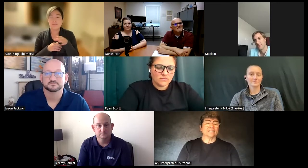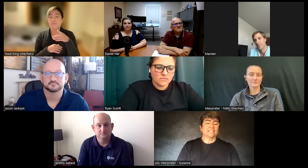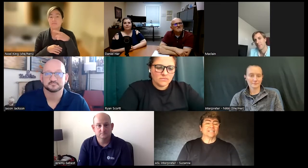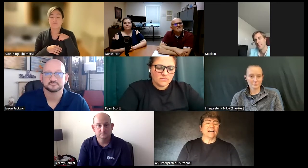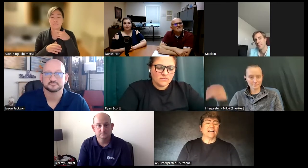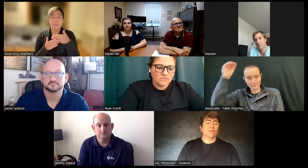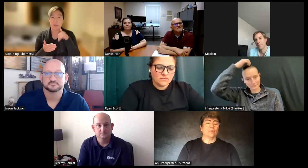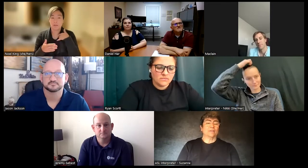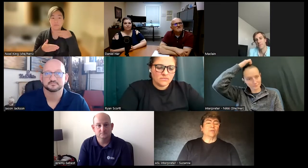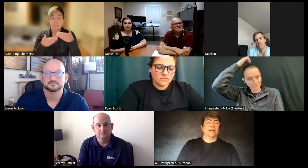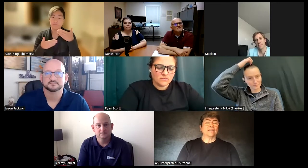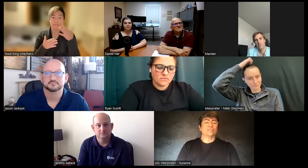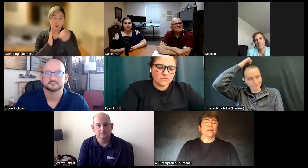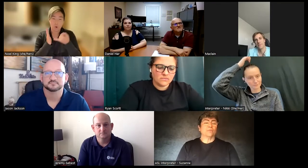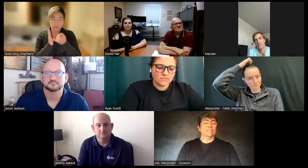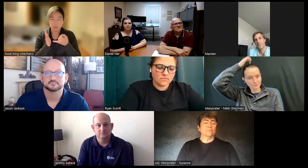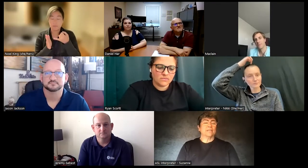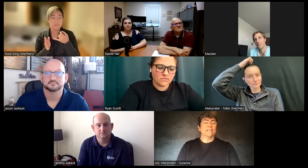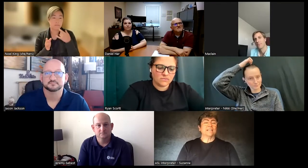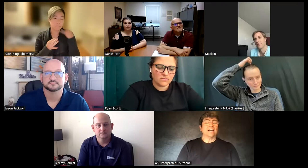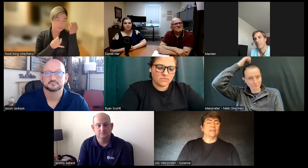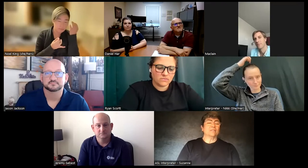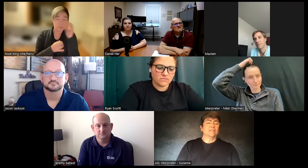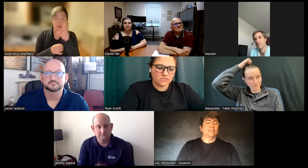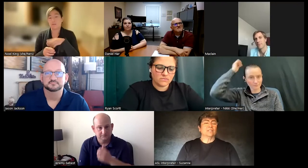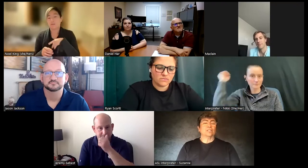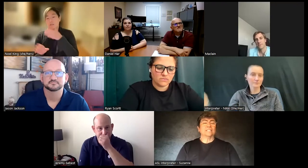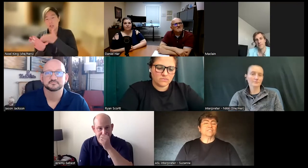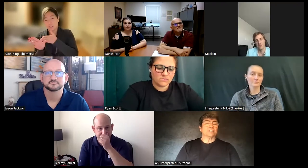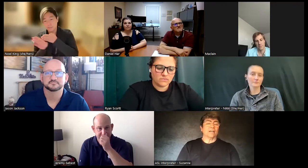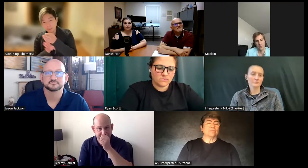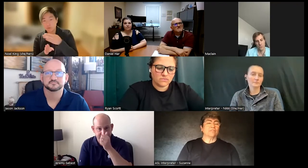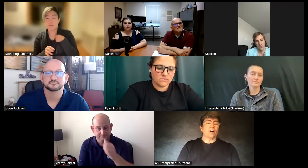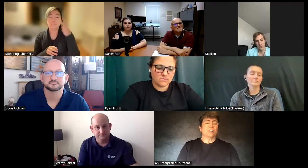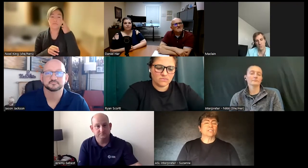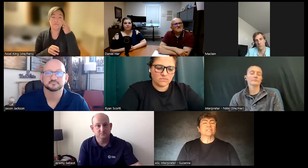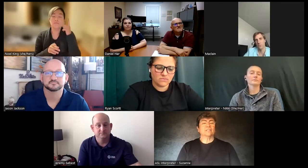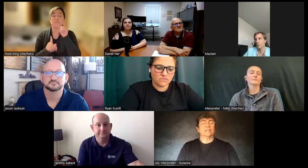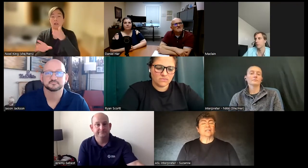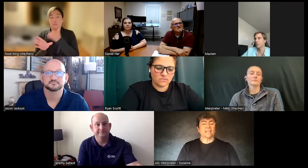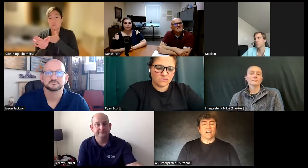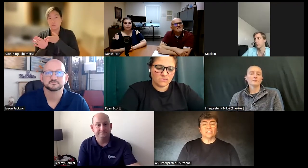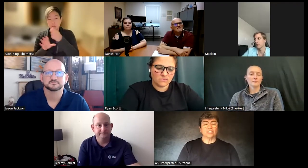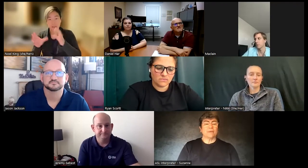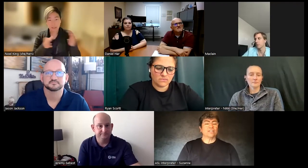I and I was admitted I looked at different types of art Psychology major